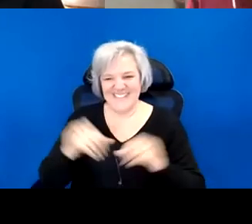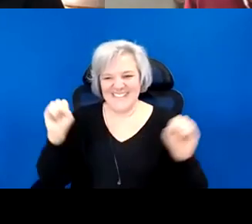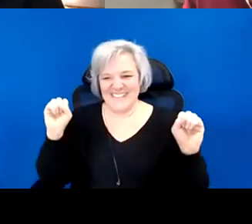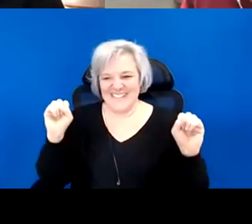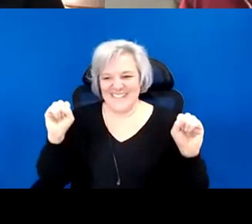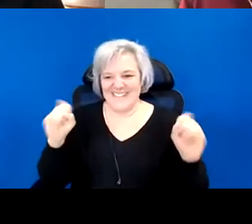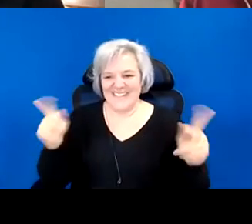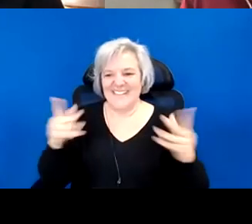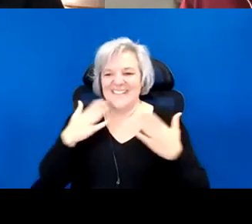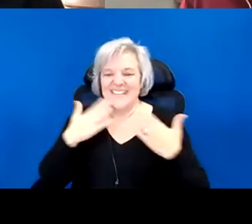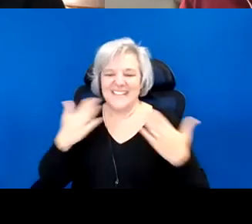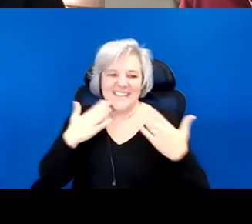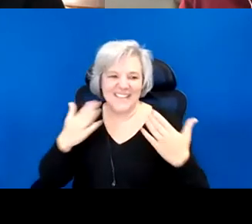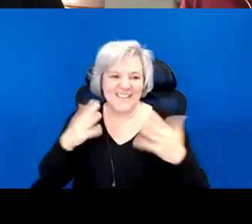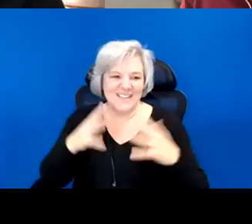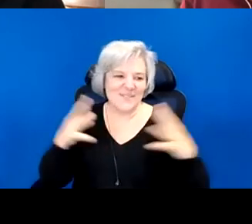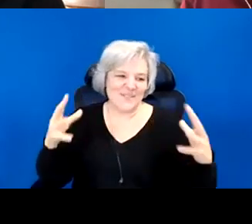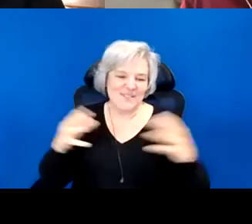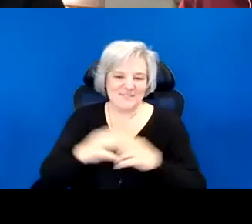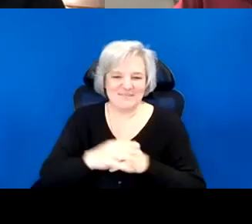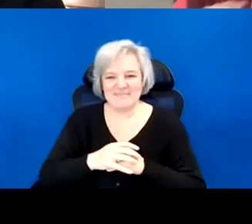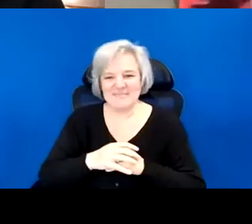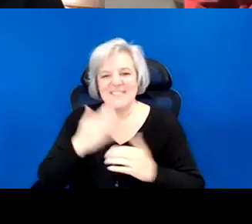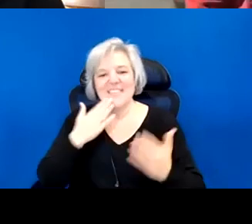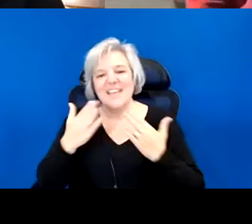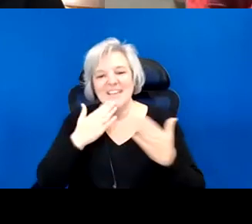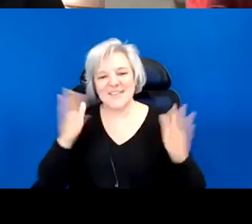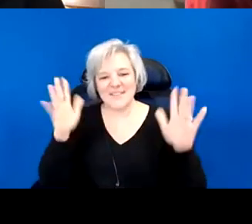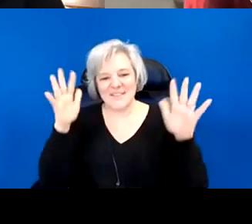Thank you everyone. >> You thank you for being along letting me